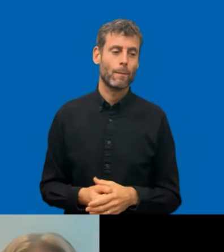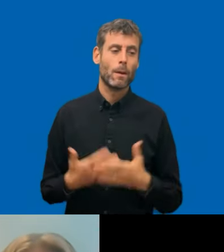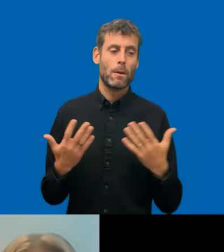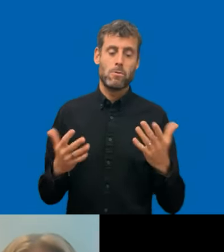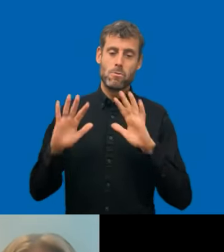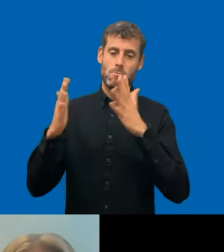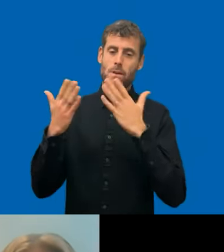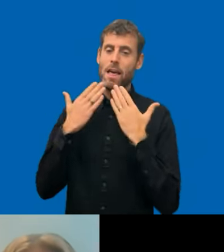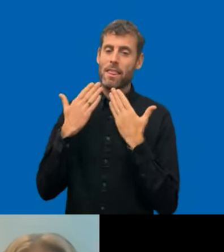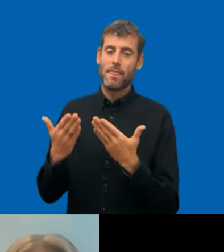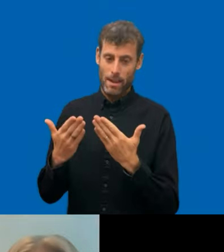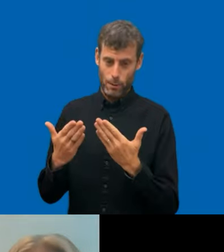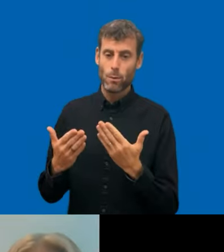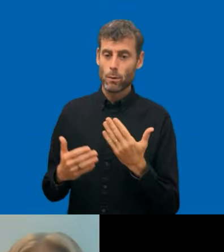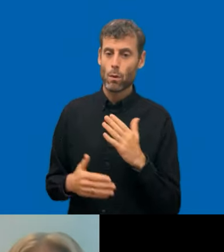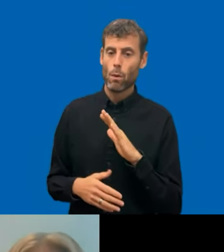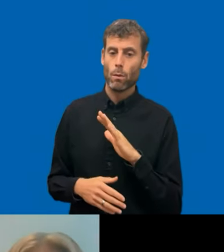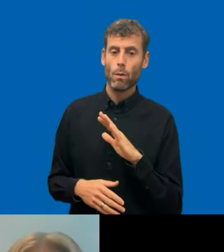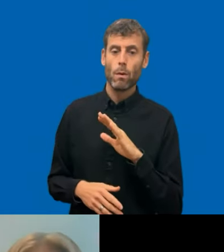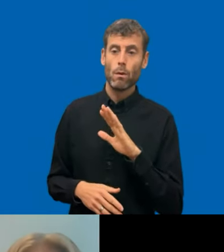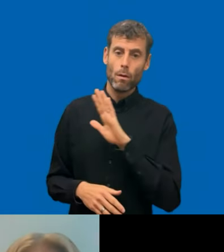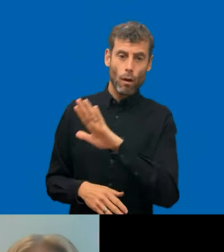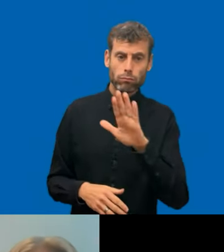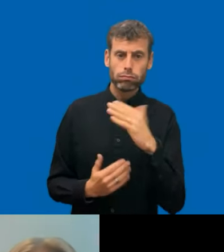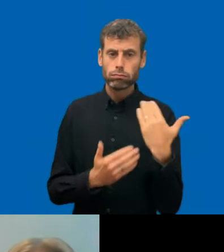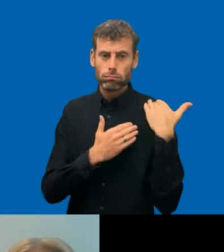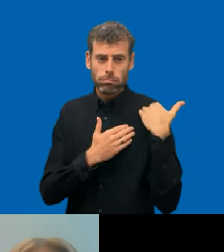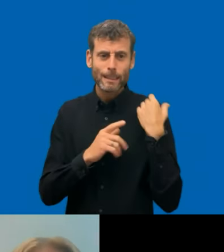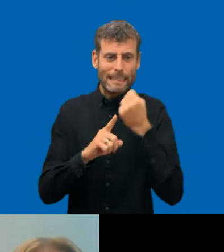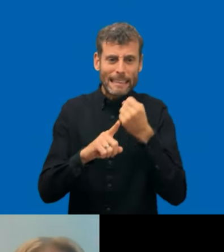guess that is for the monitoring agencies and not for me. I'm wondering about the